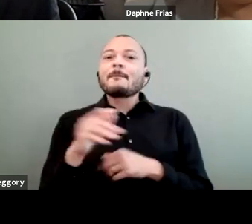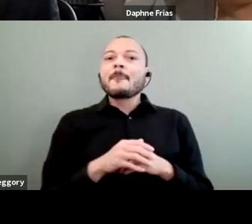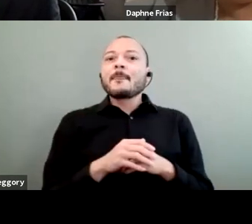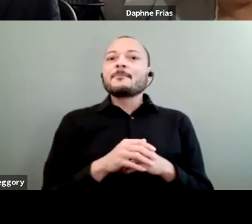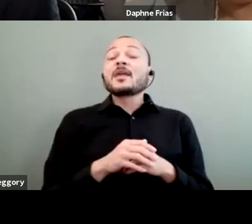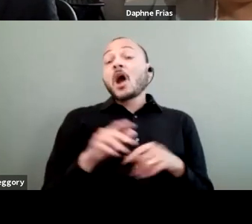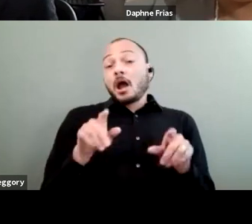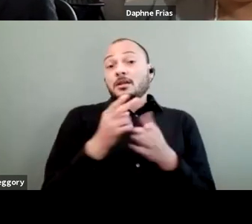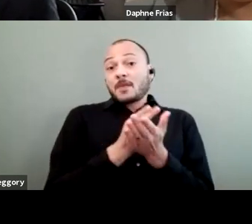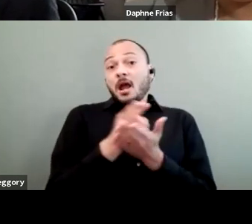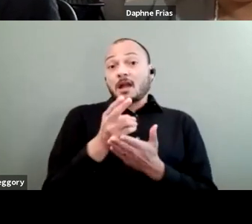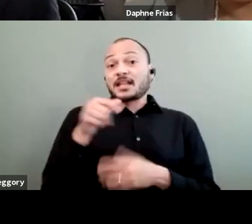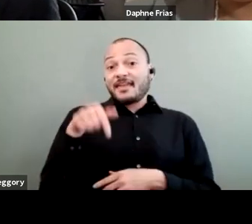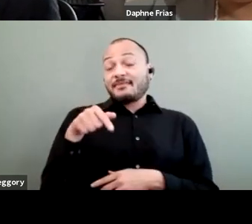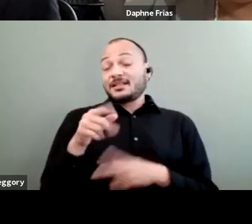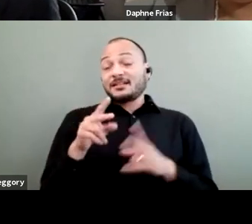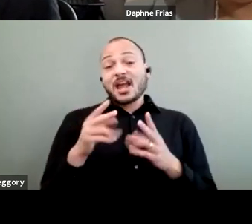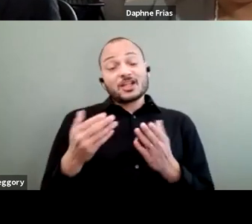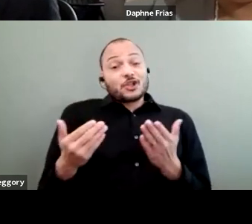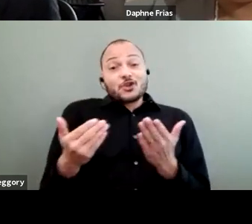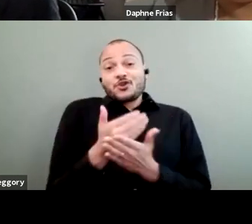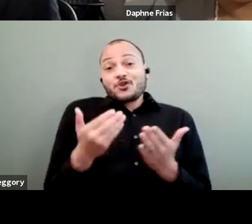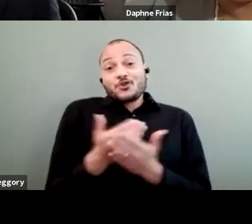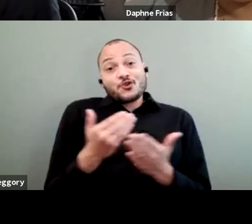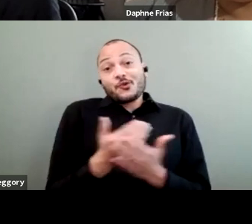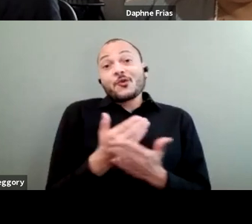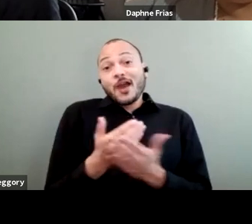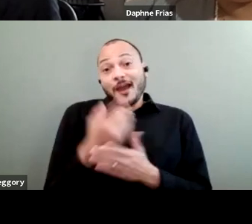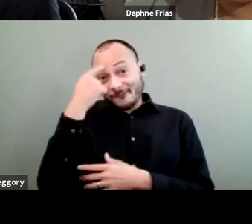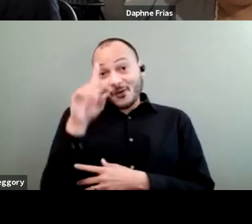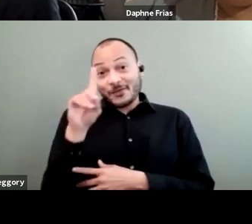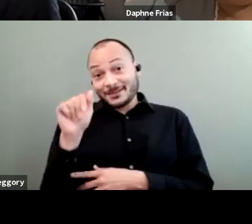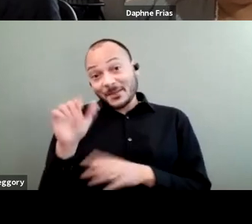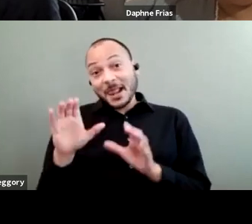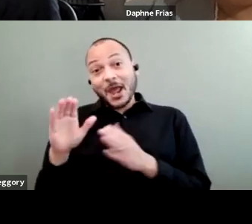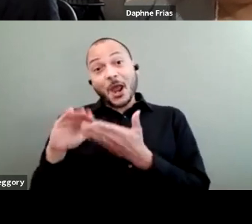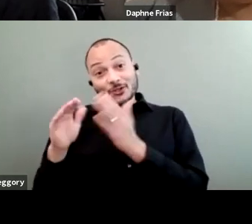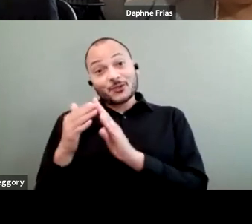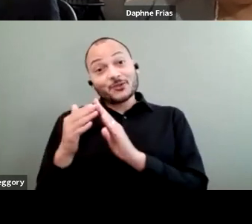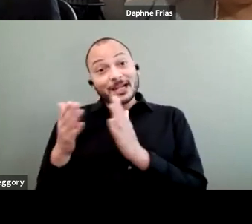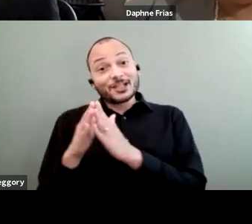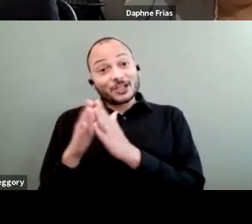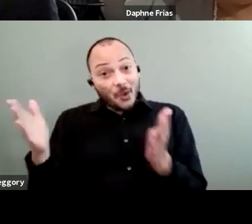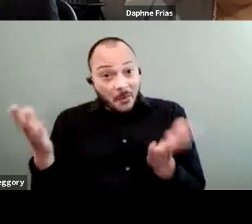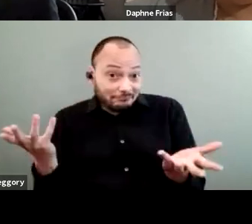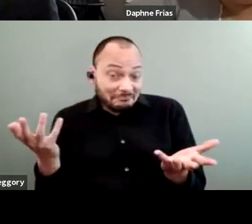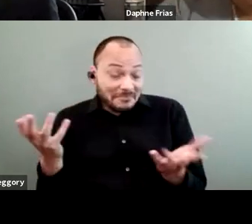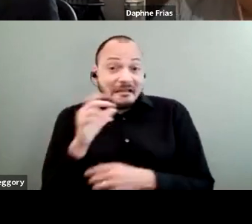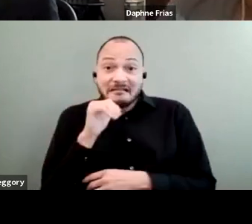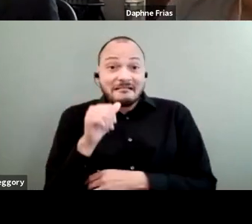this is also very new for the disability community in general. It has not been in a rudder,